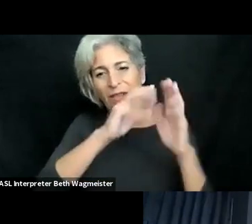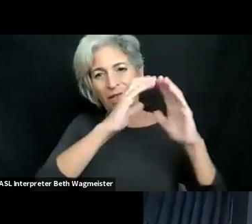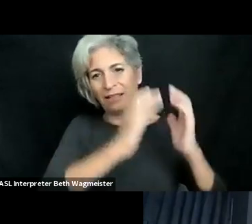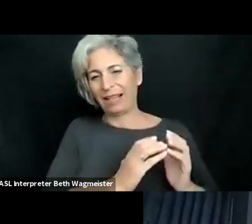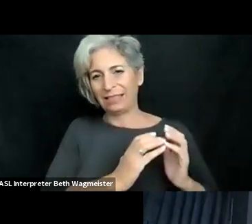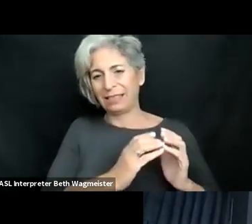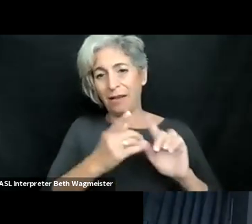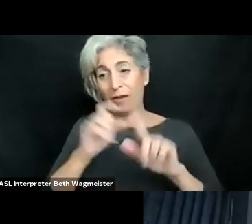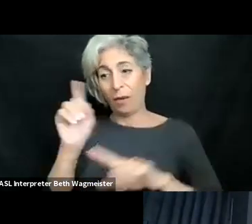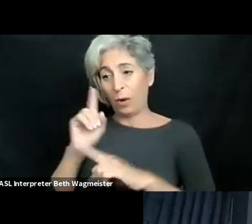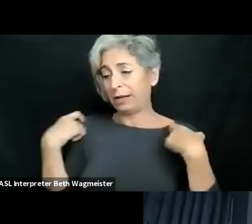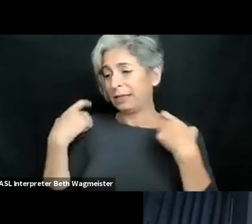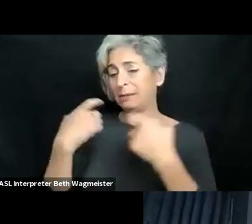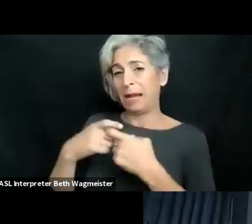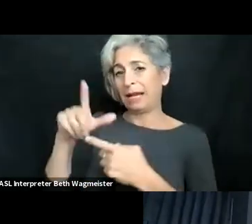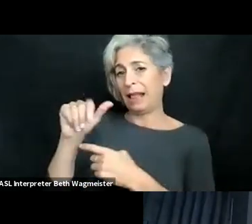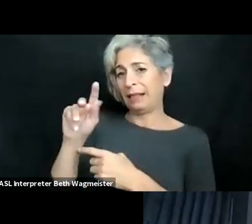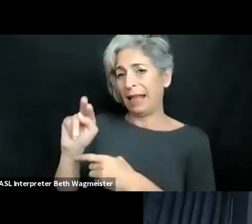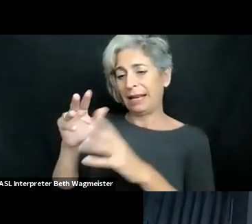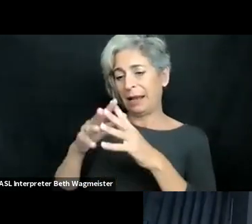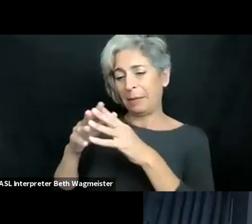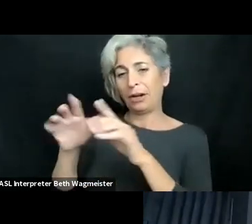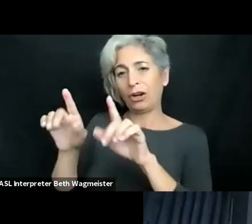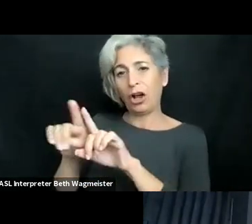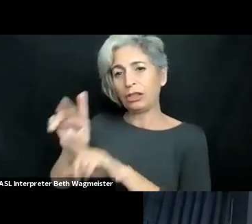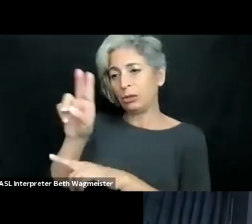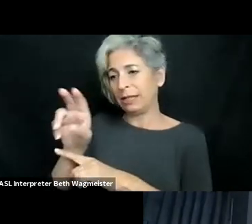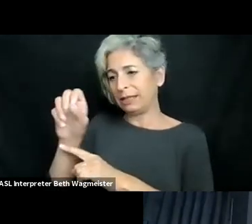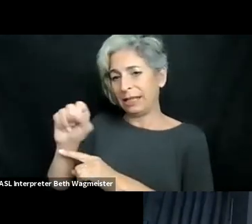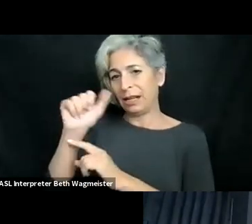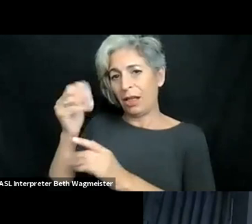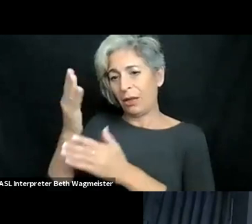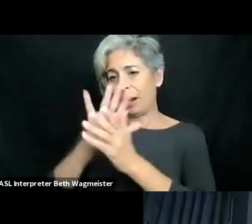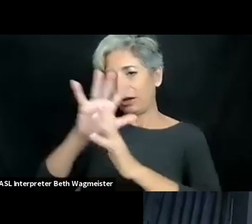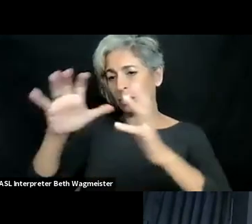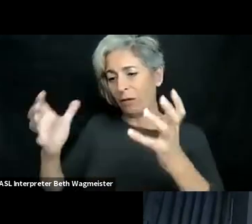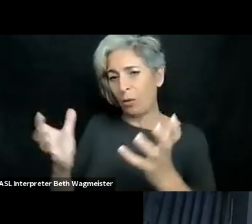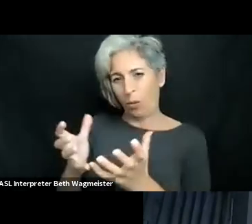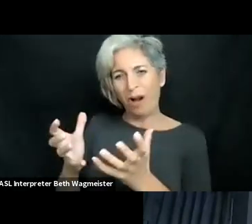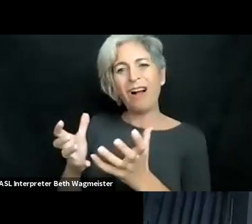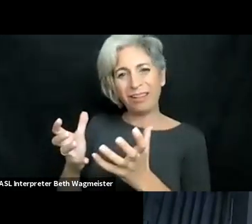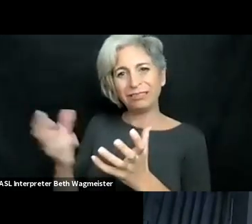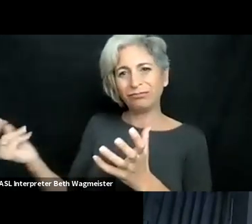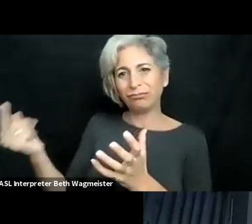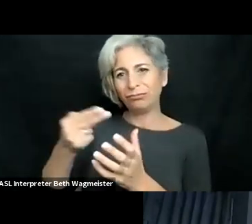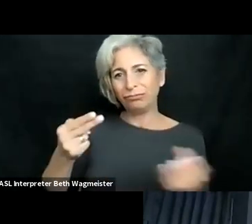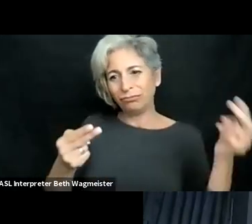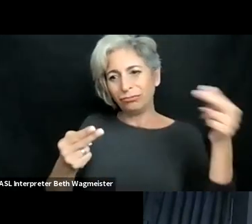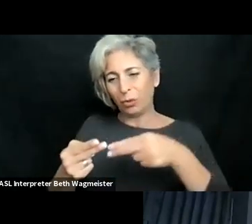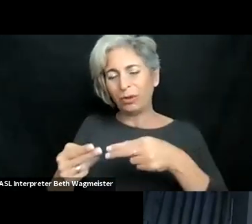so far to see 10,000 students have already -- they mainly come from Spain and Latin America, but also from